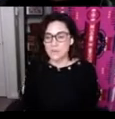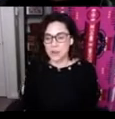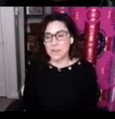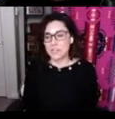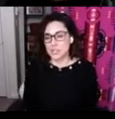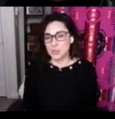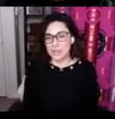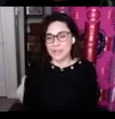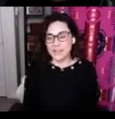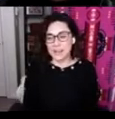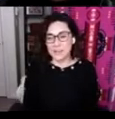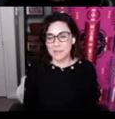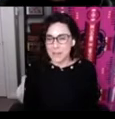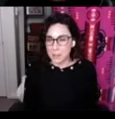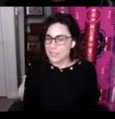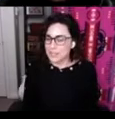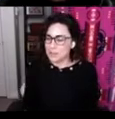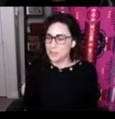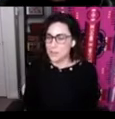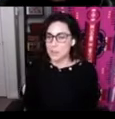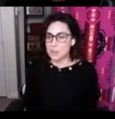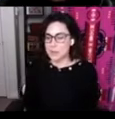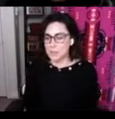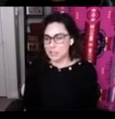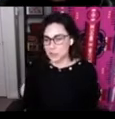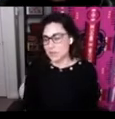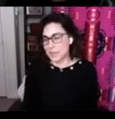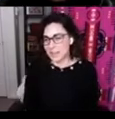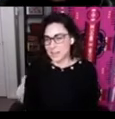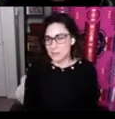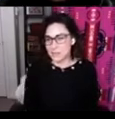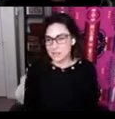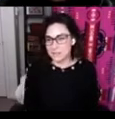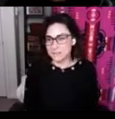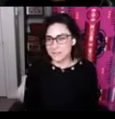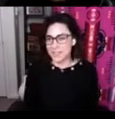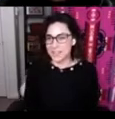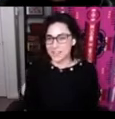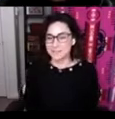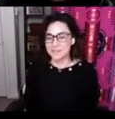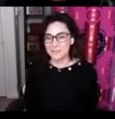much enjoy every couple of years and we hope to be able to join you again in the future